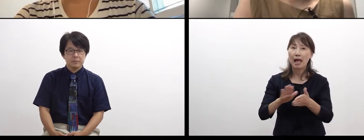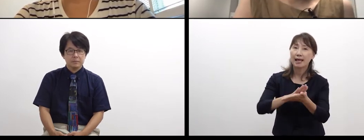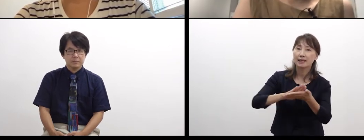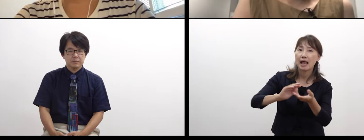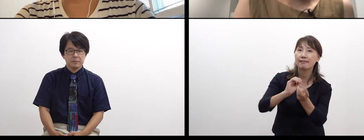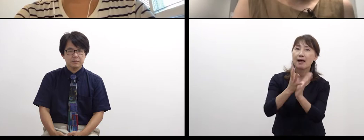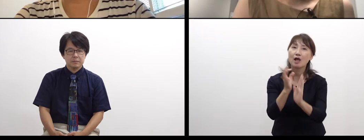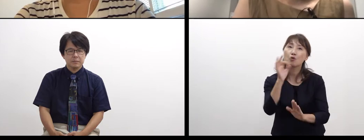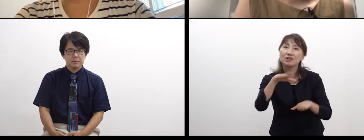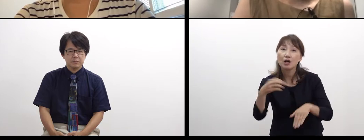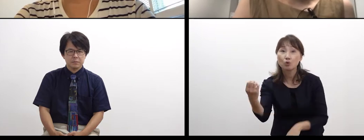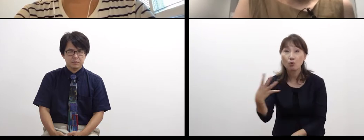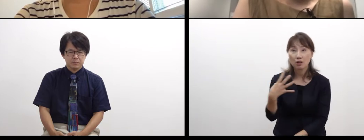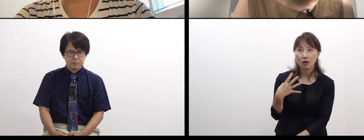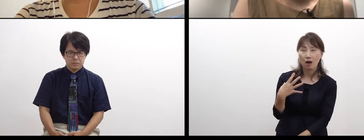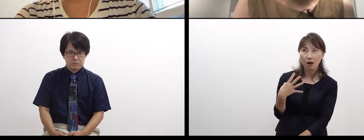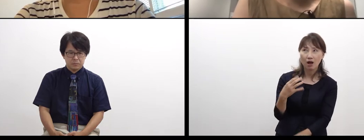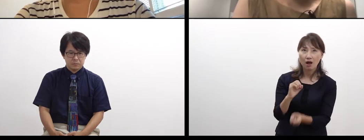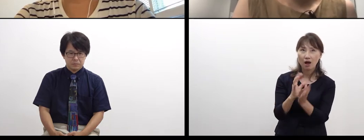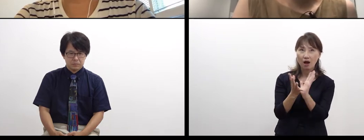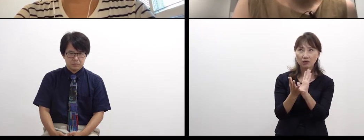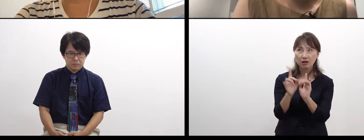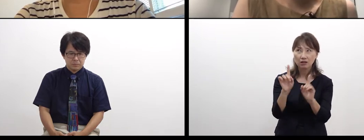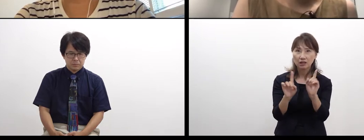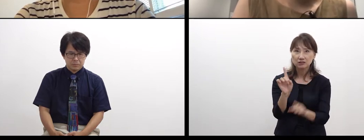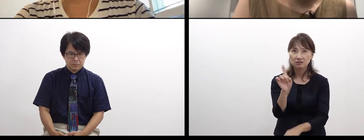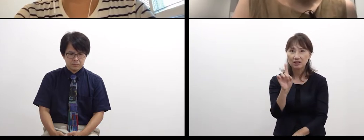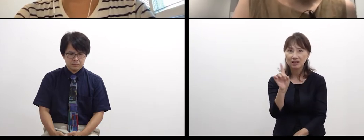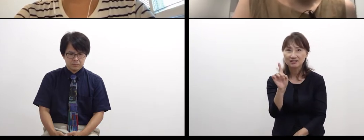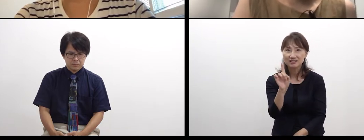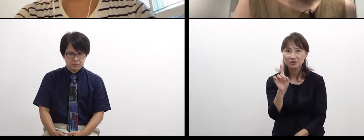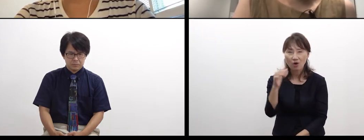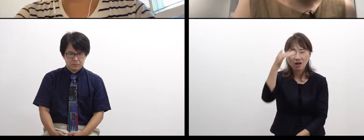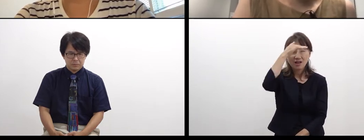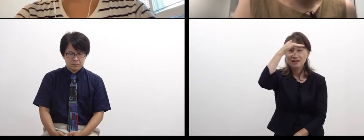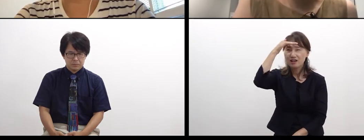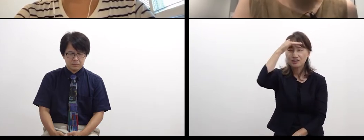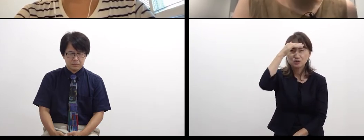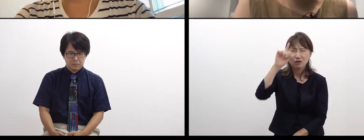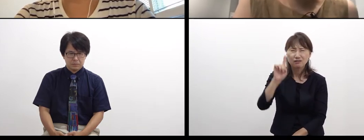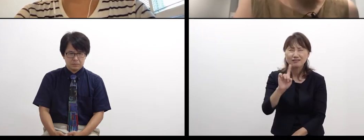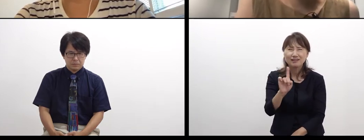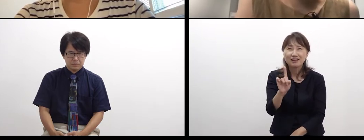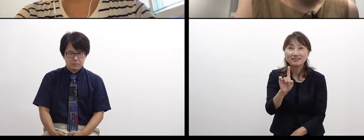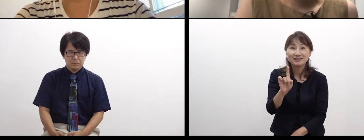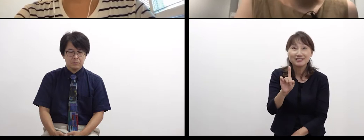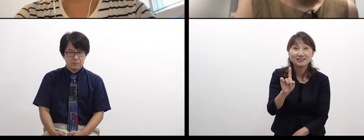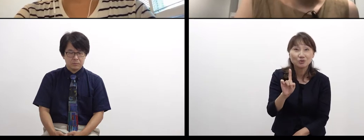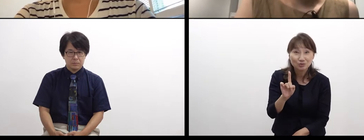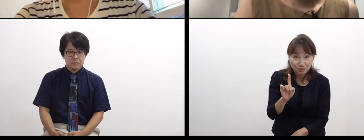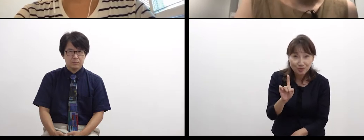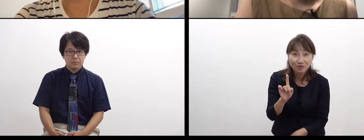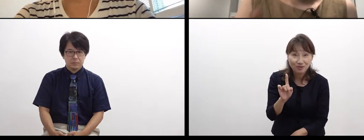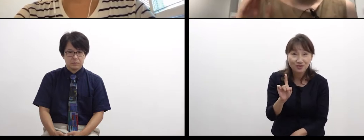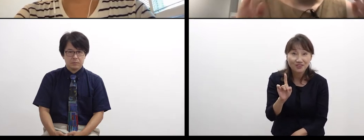what kind of flower is it? Or what kind of scenery is it?